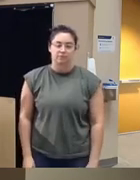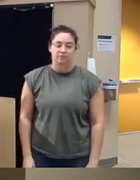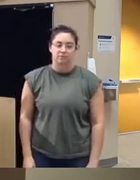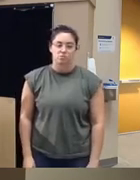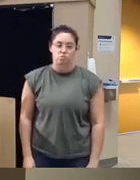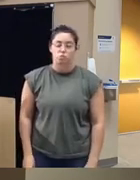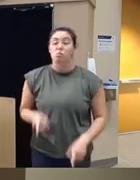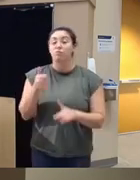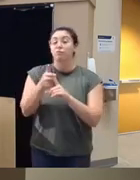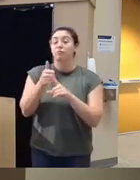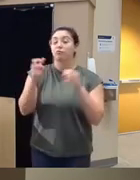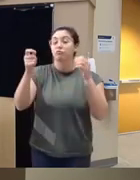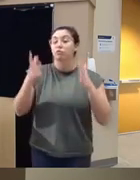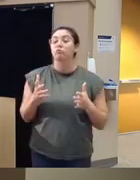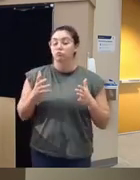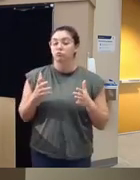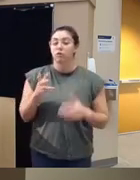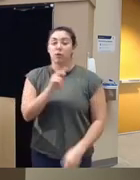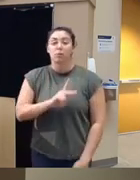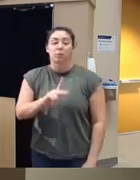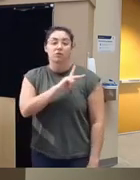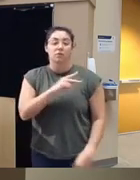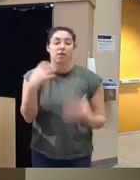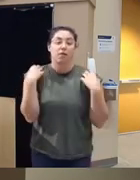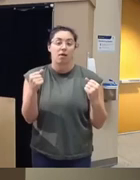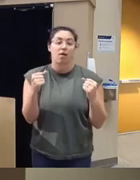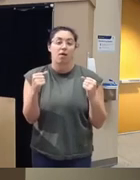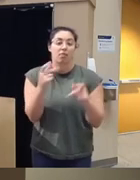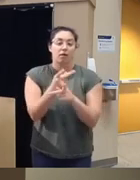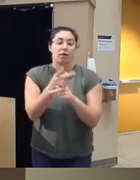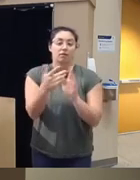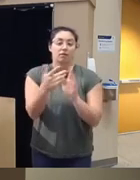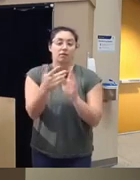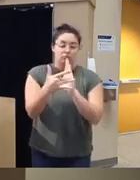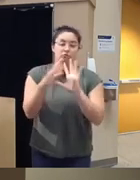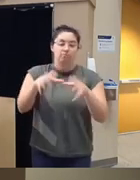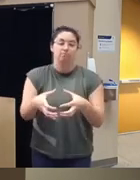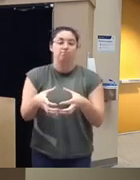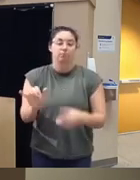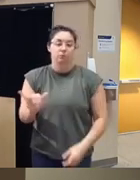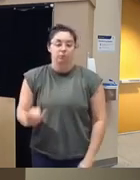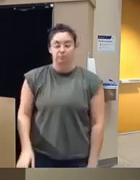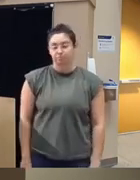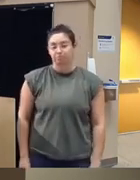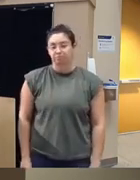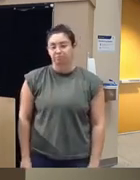also director of the personalized Health Care technology leadership as well um she's also the